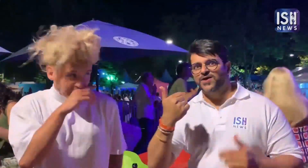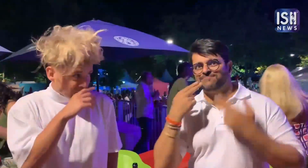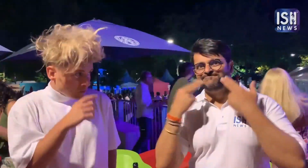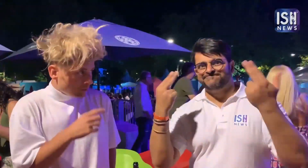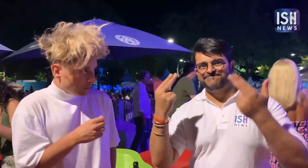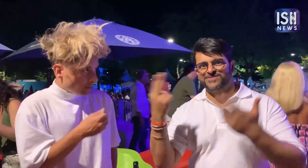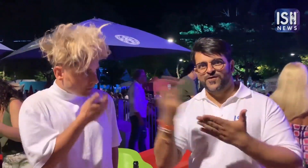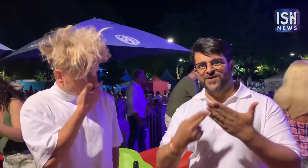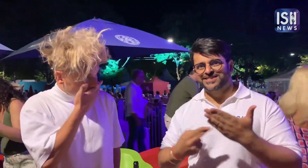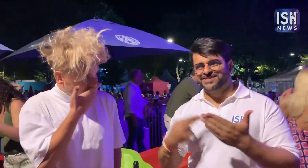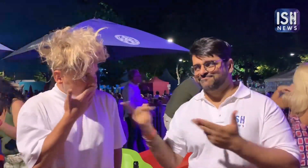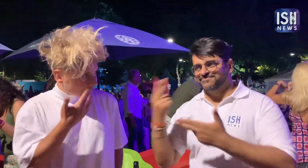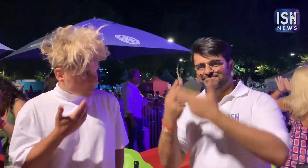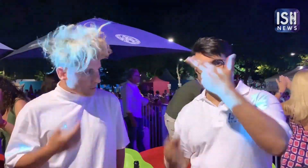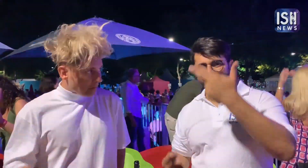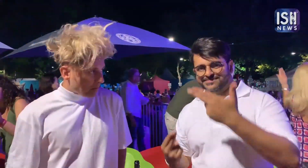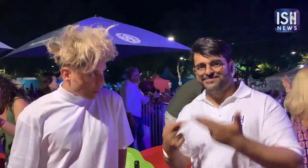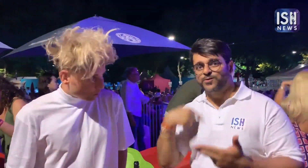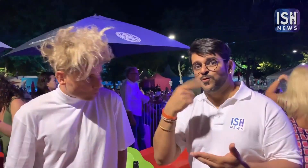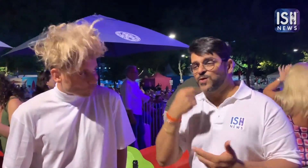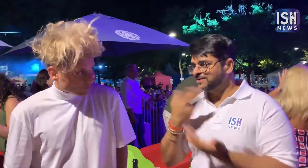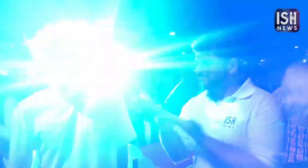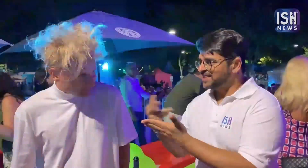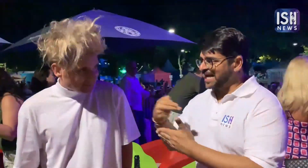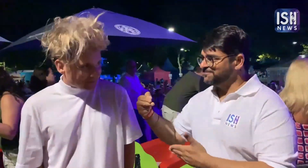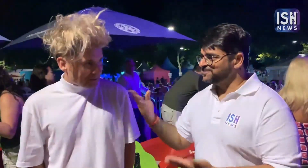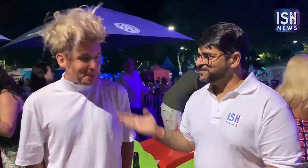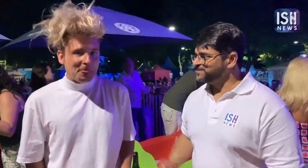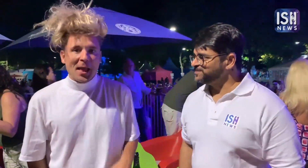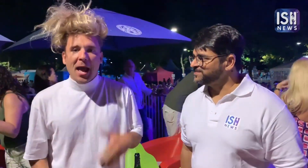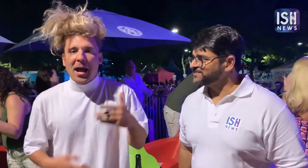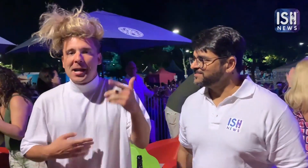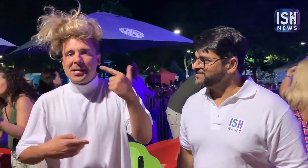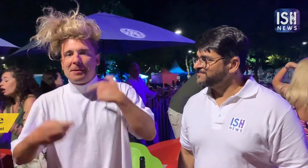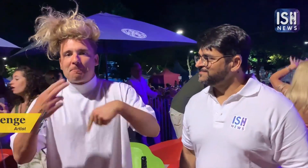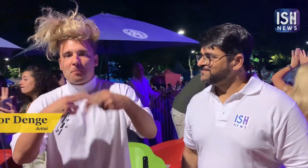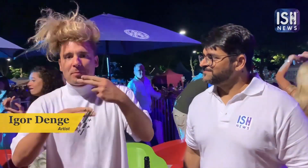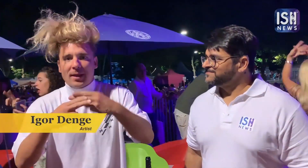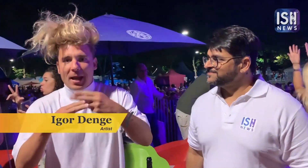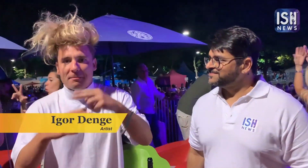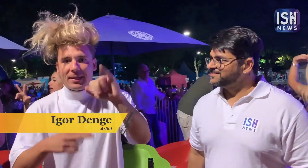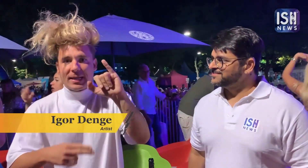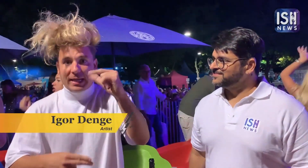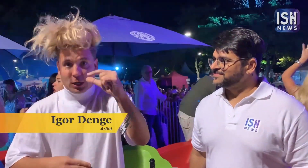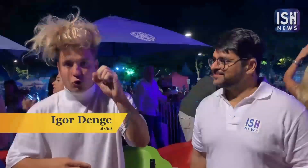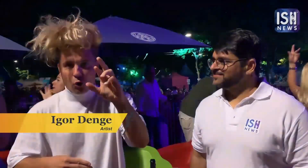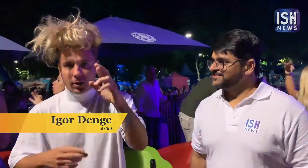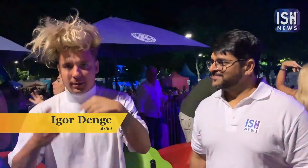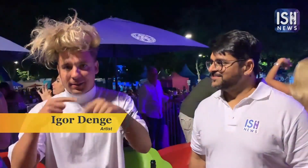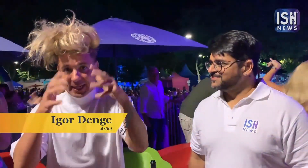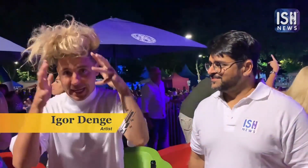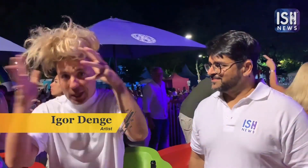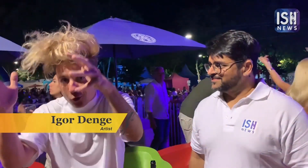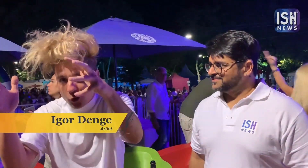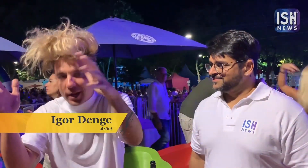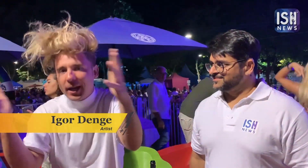He is a famous artist. Please tell us your name and about yourself. My name is Igor and this is my Sign name.